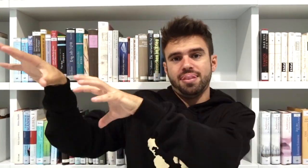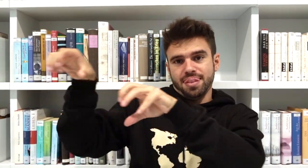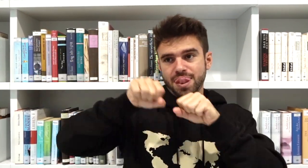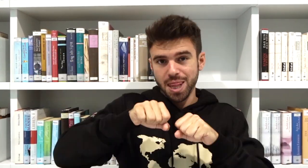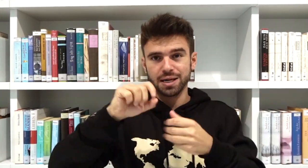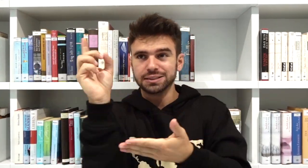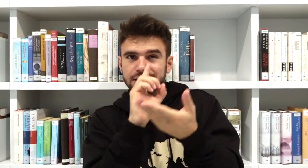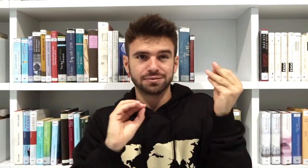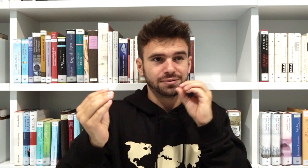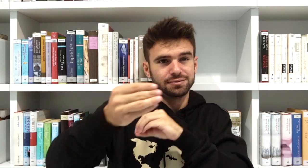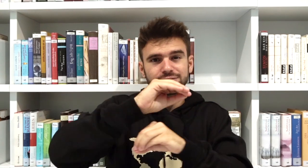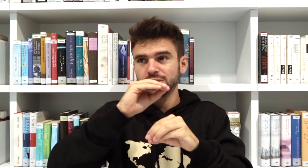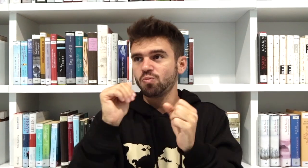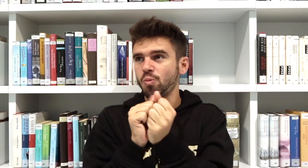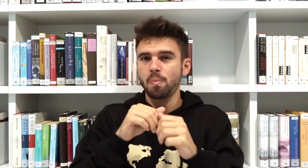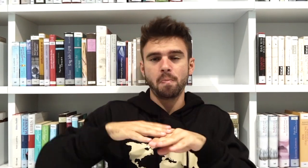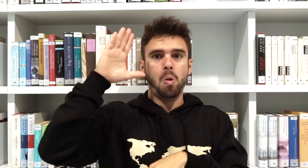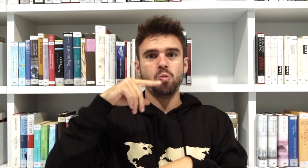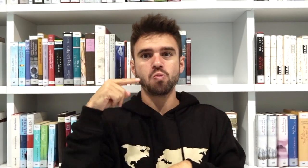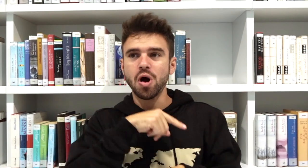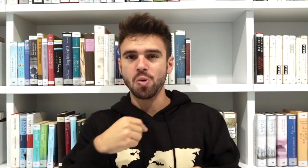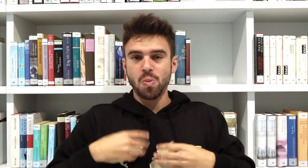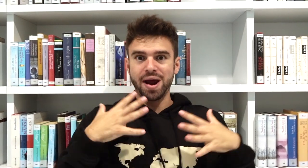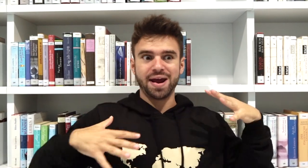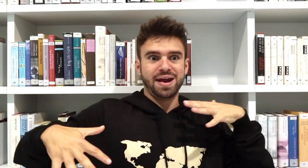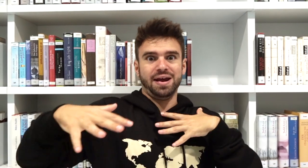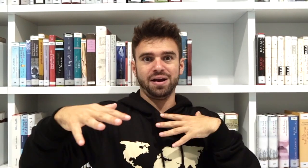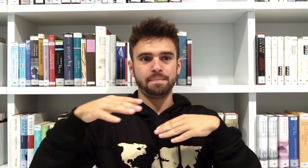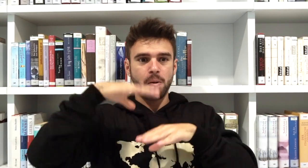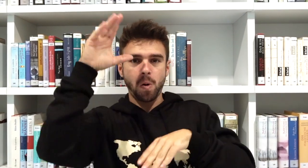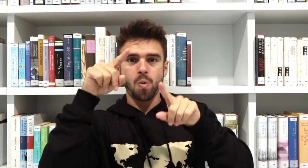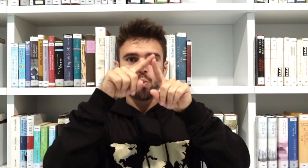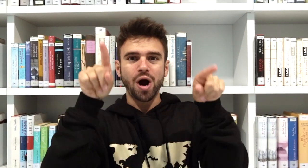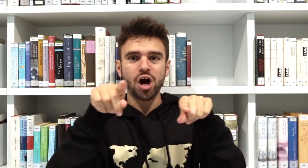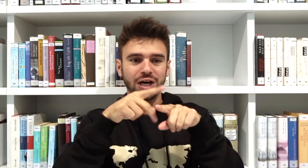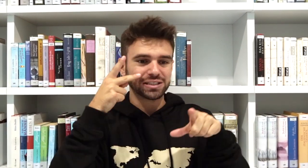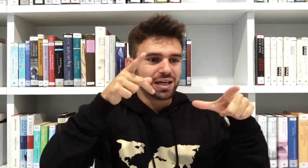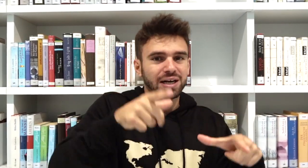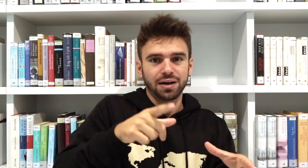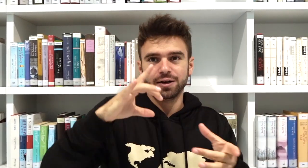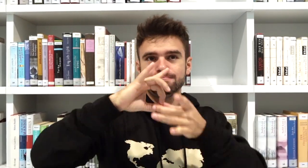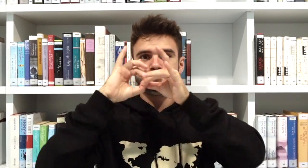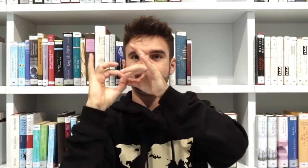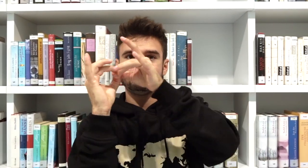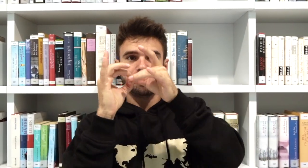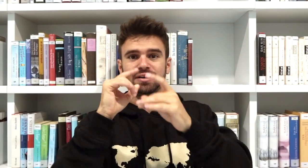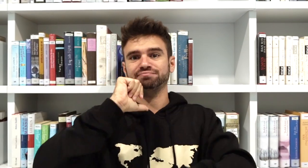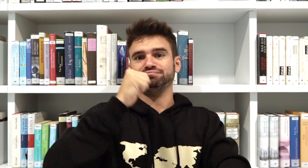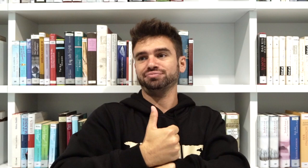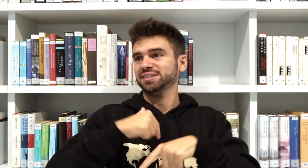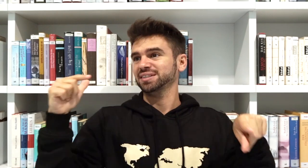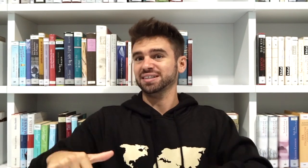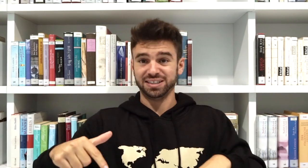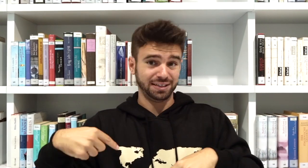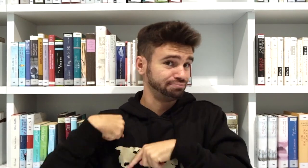They copied and converted it into this library. It is full of white! It has squares. There are many connections inside the library.